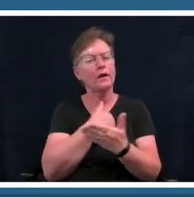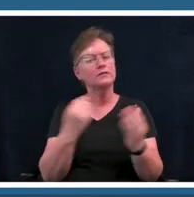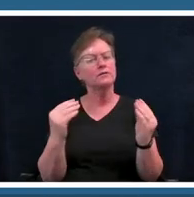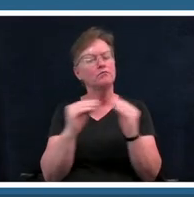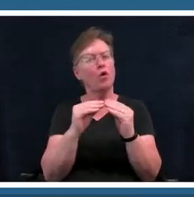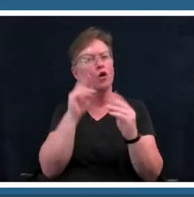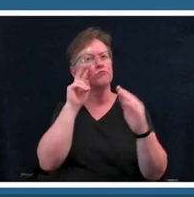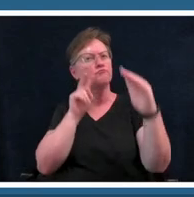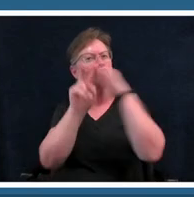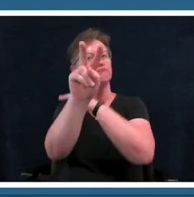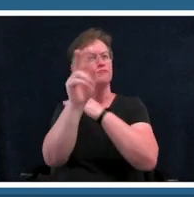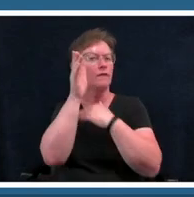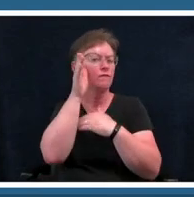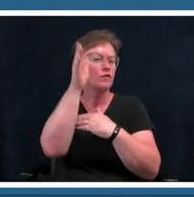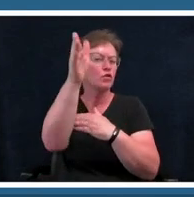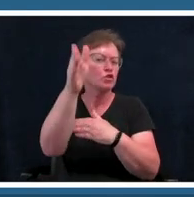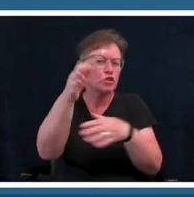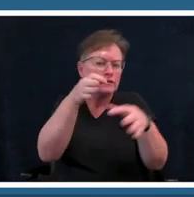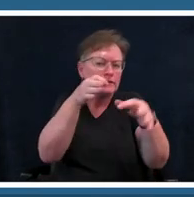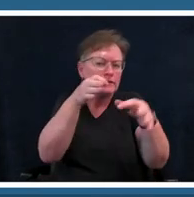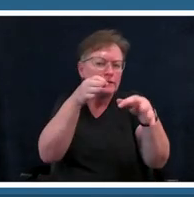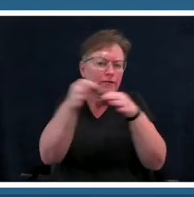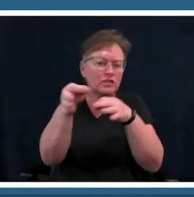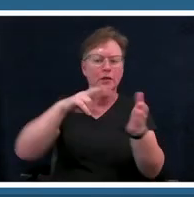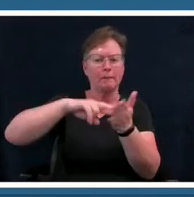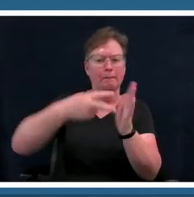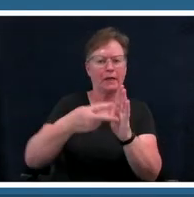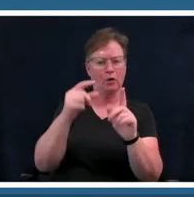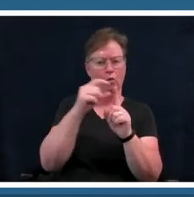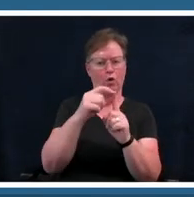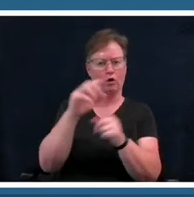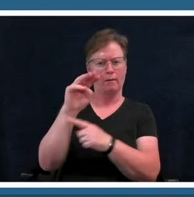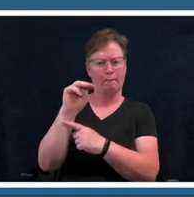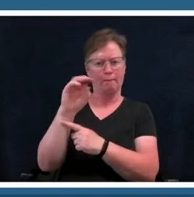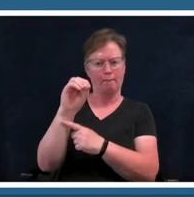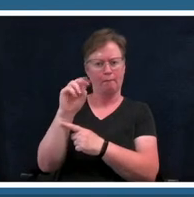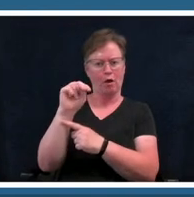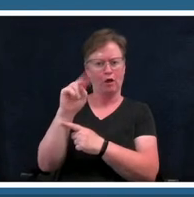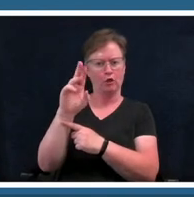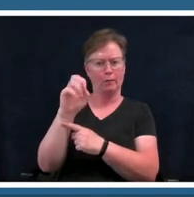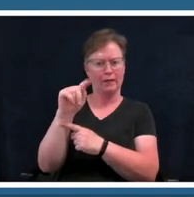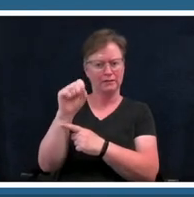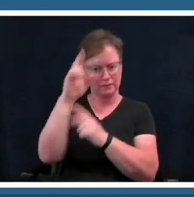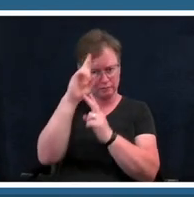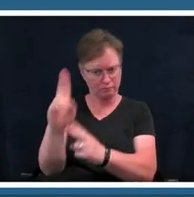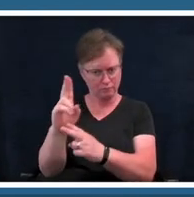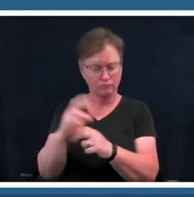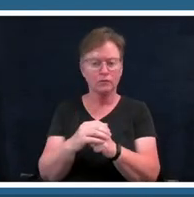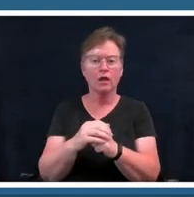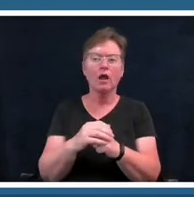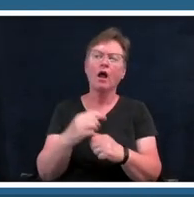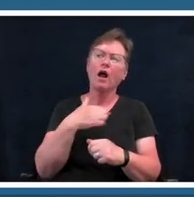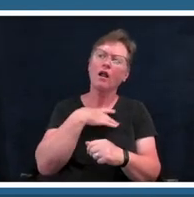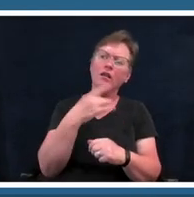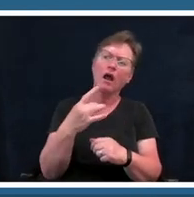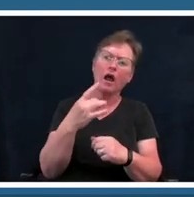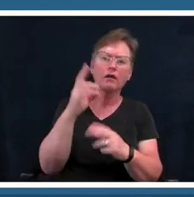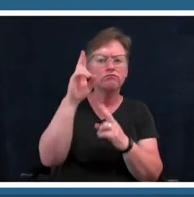especially i mean really both of them but um i like how passengers monuments honor the